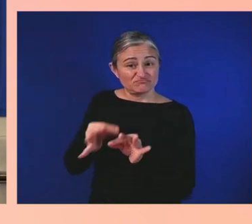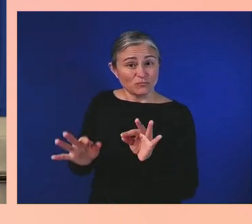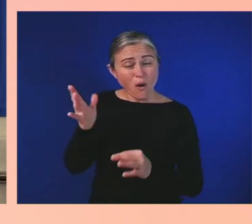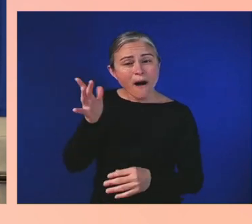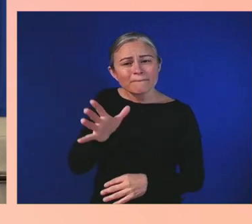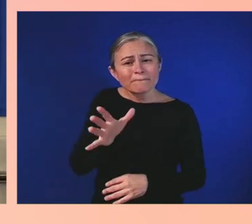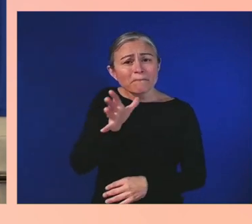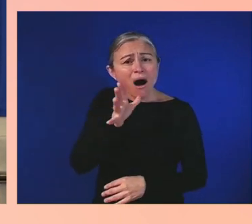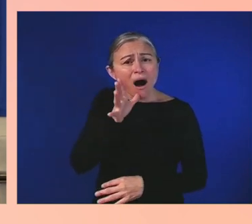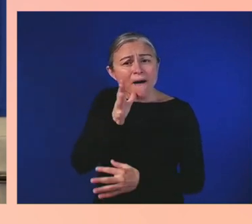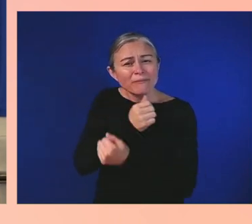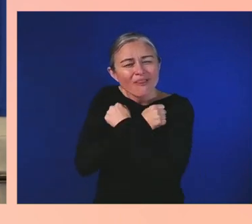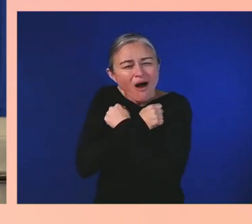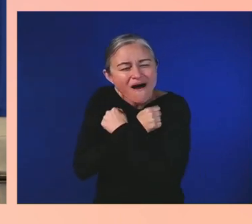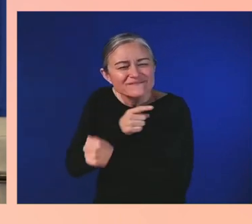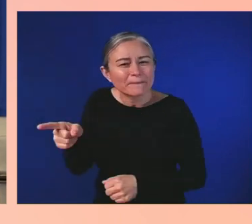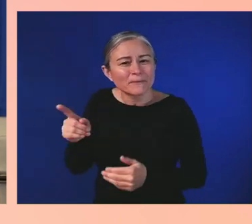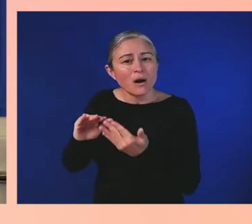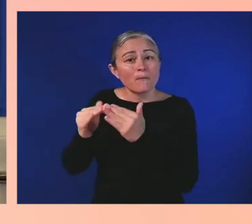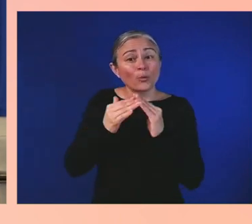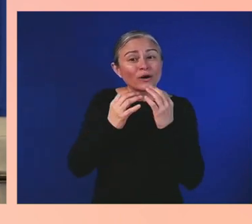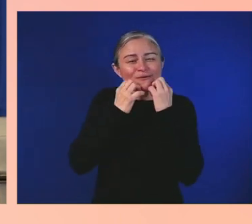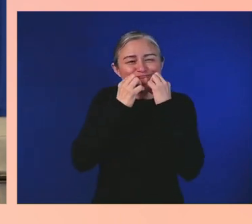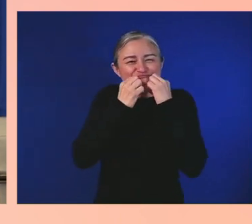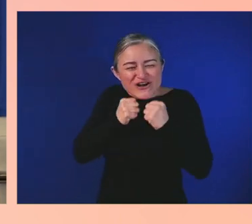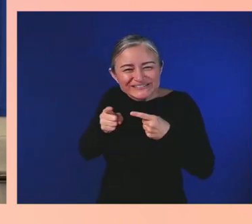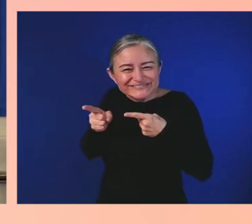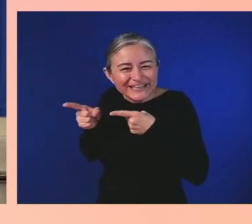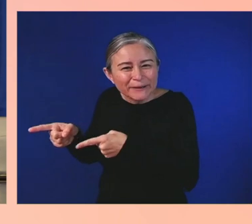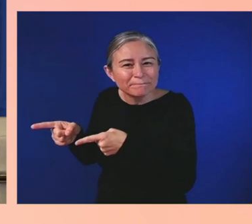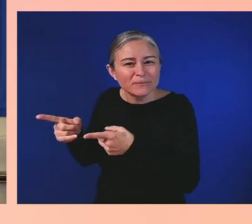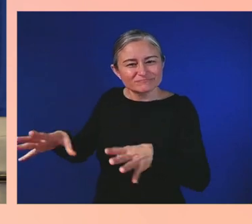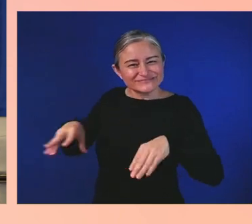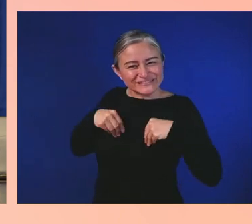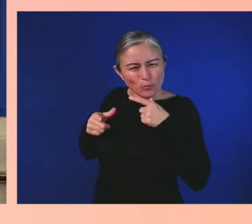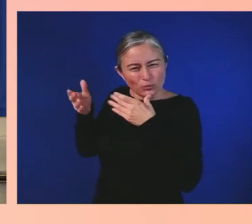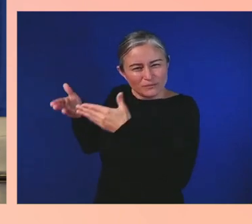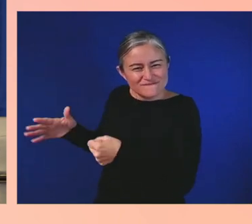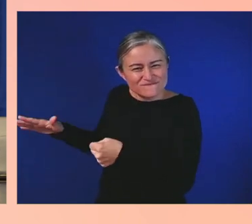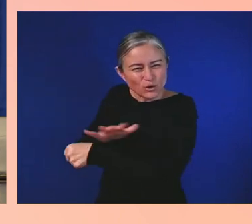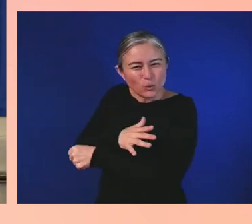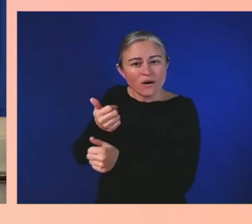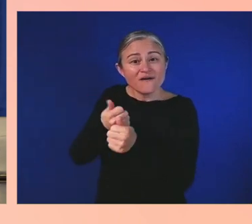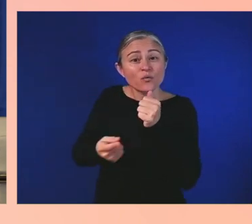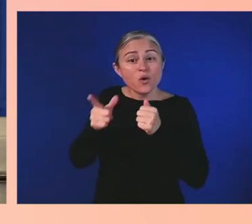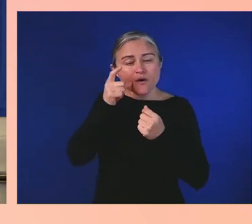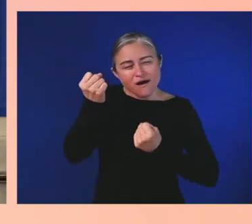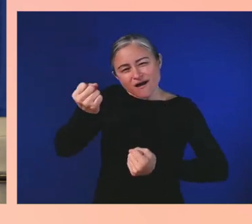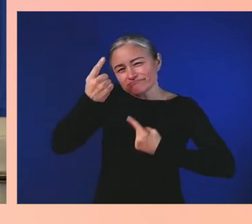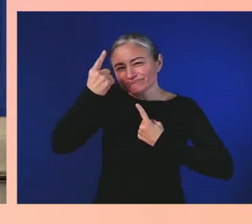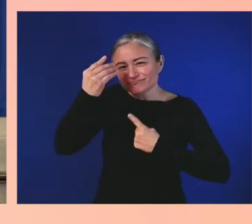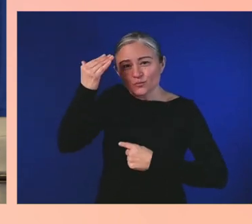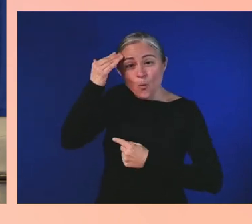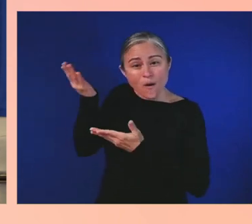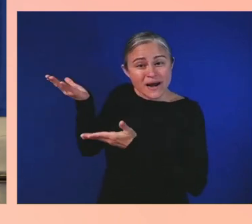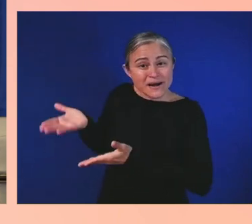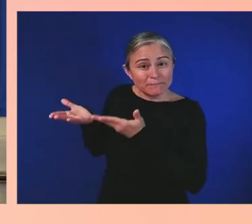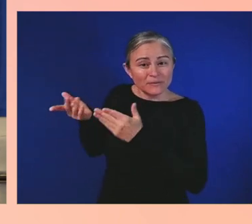and all of those that understood that he needed an equal chance in life, just like everyone else.